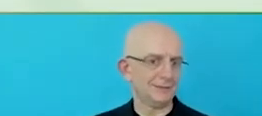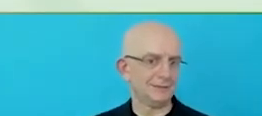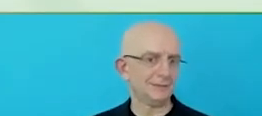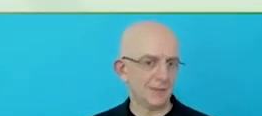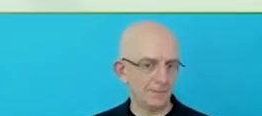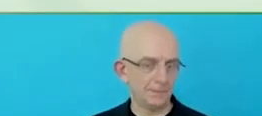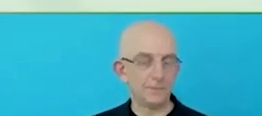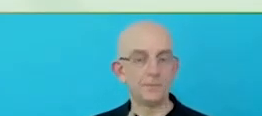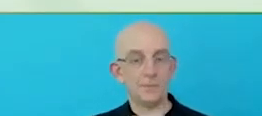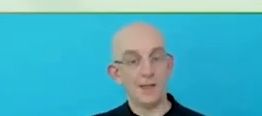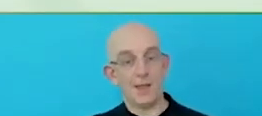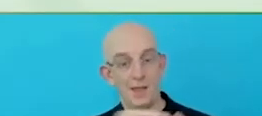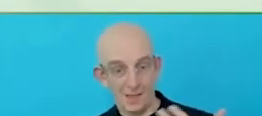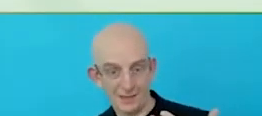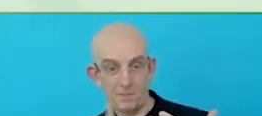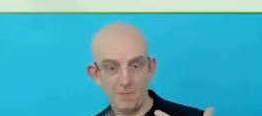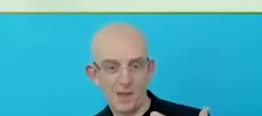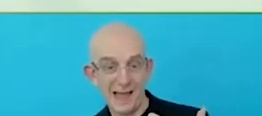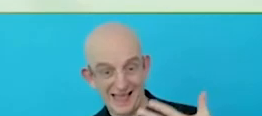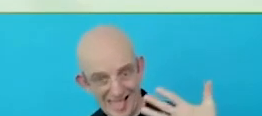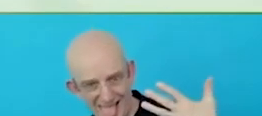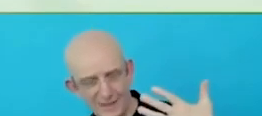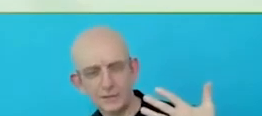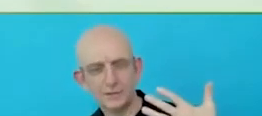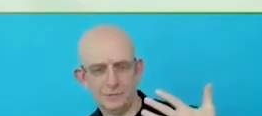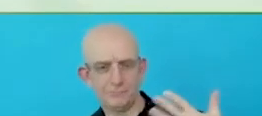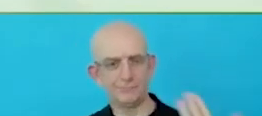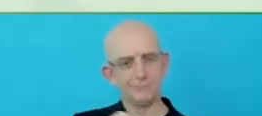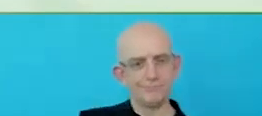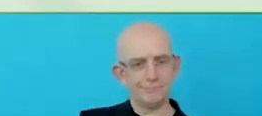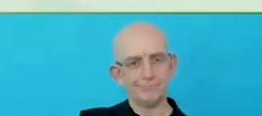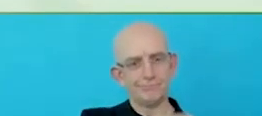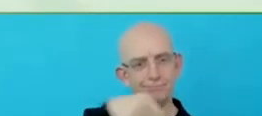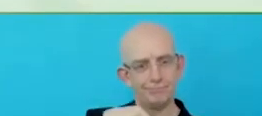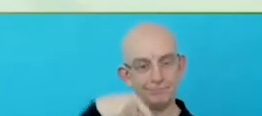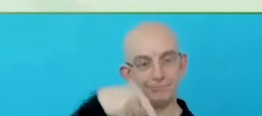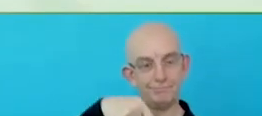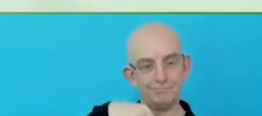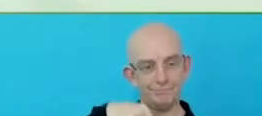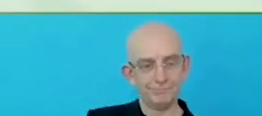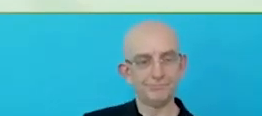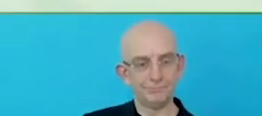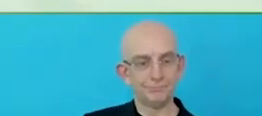presence and we can showcase the steps and initiatives. Partnering with other community organisations.